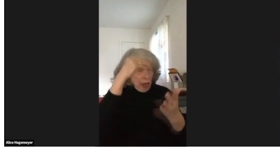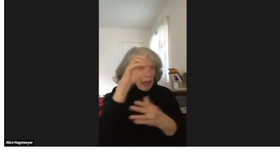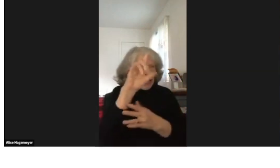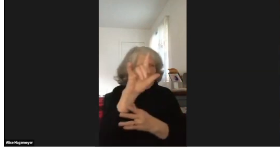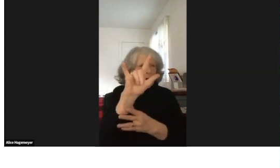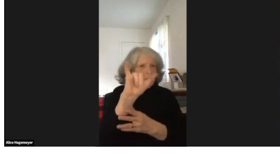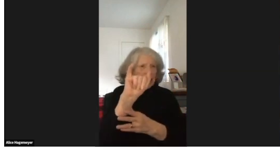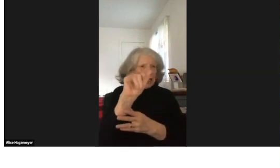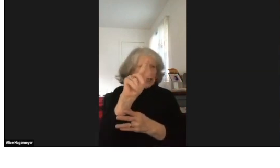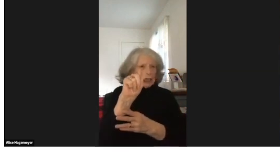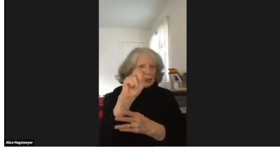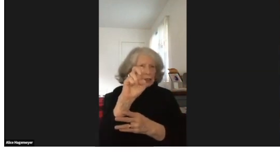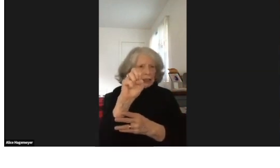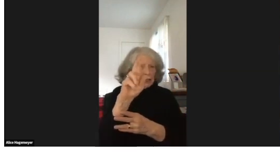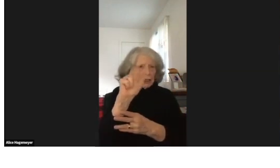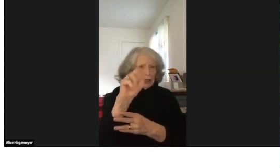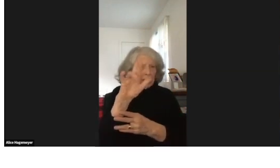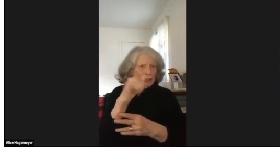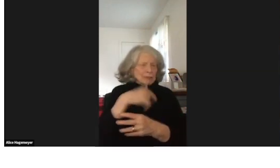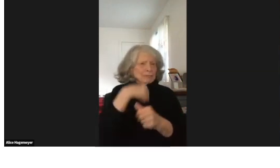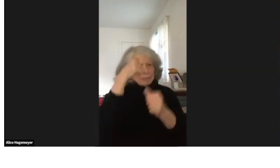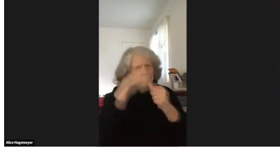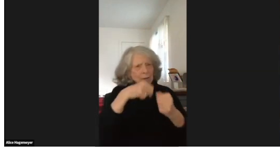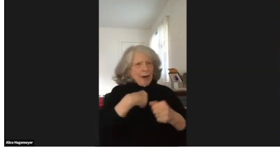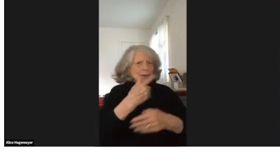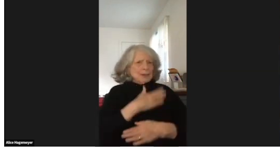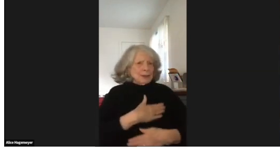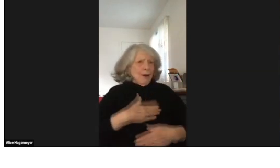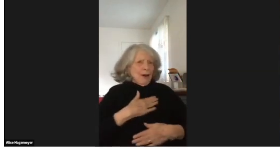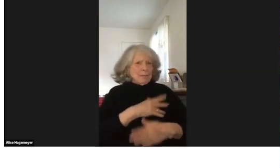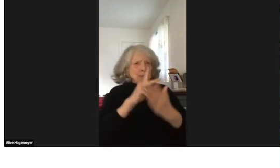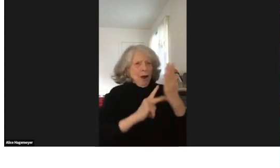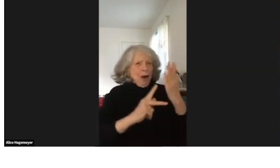we learned how to sign, we learned about literacy.